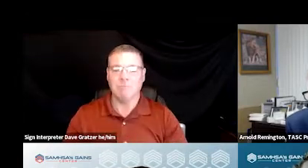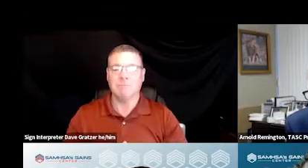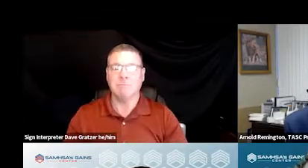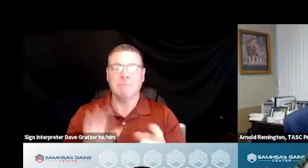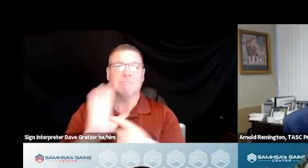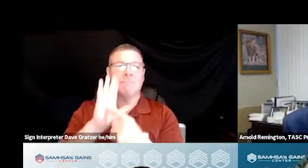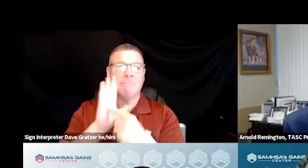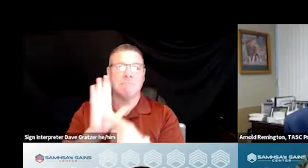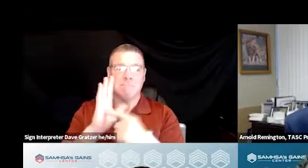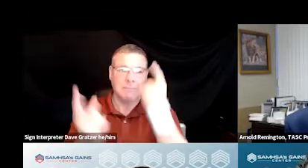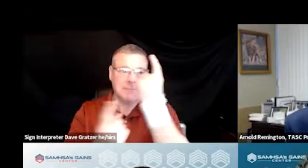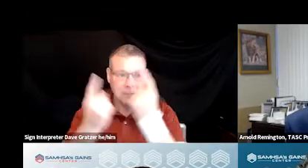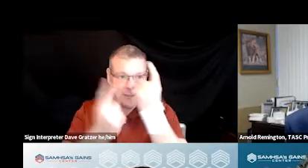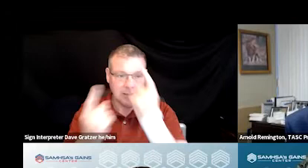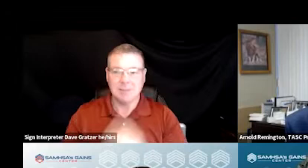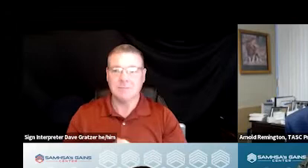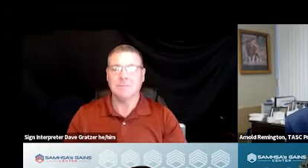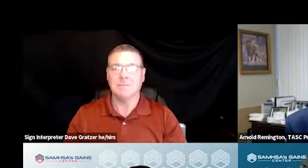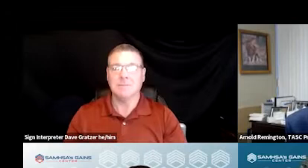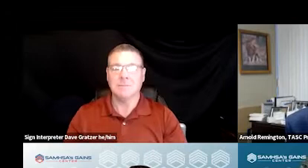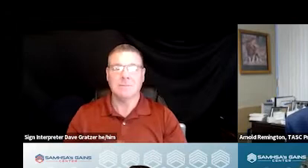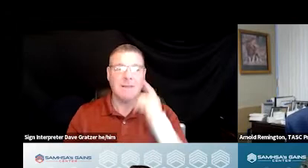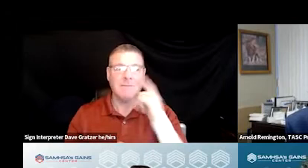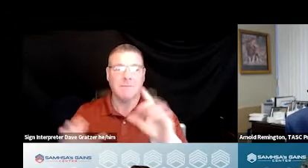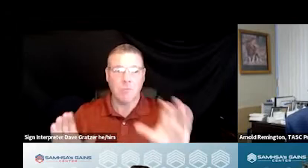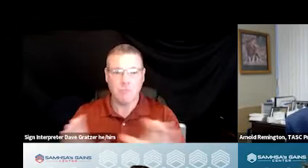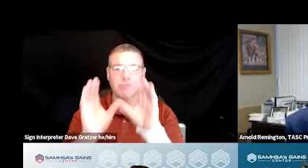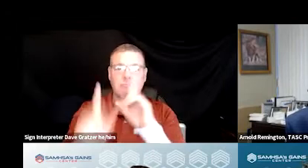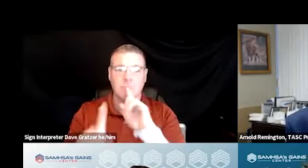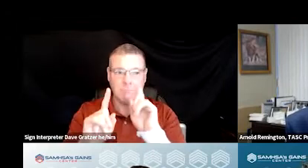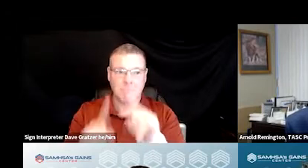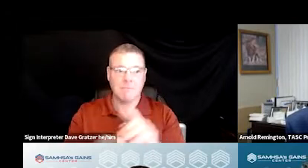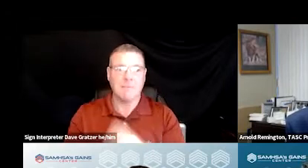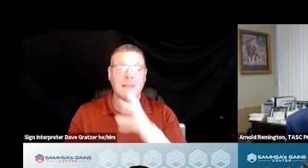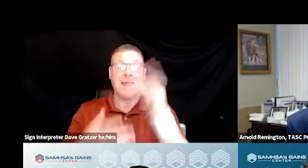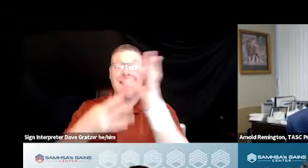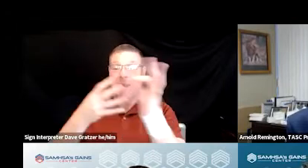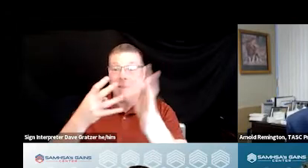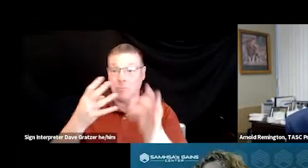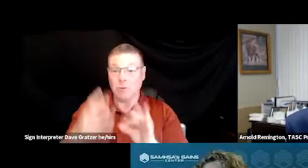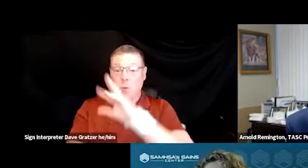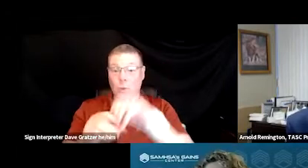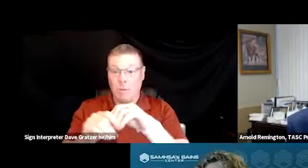to consider in terms of crisis response, response options within those models.